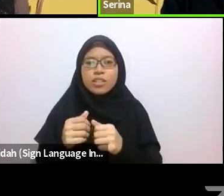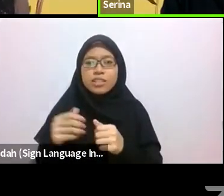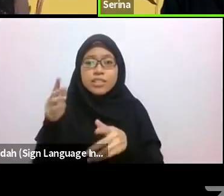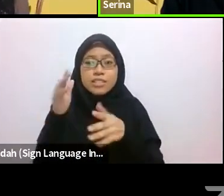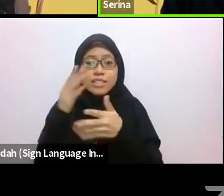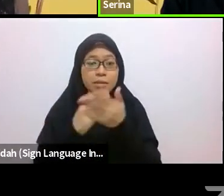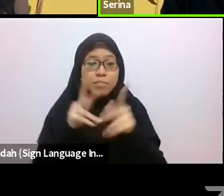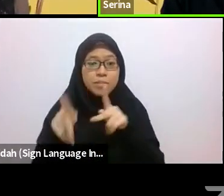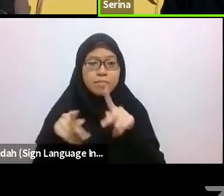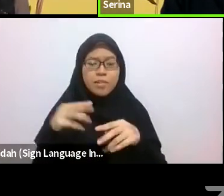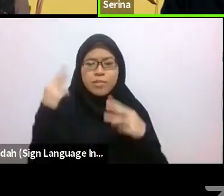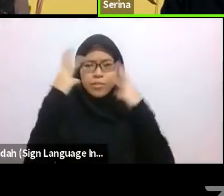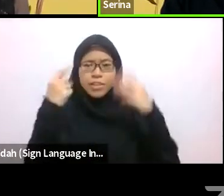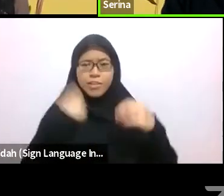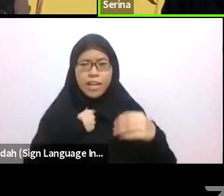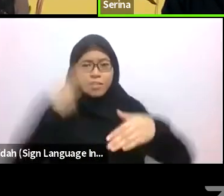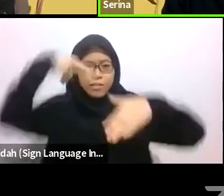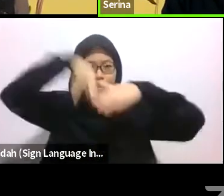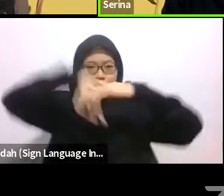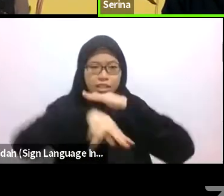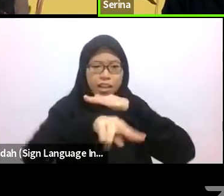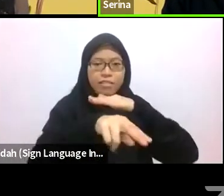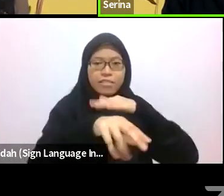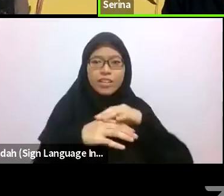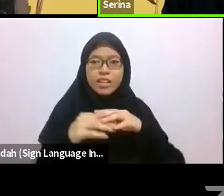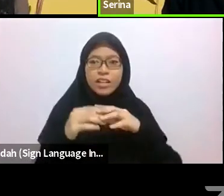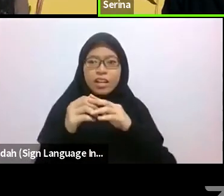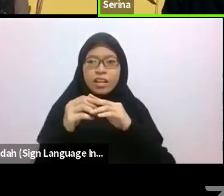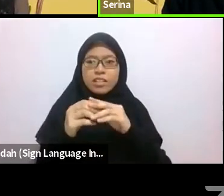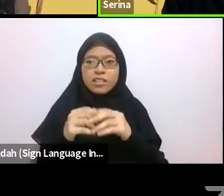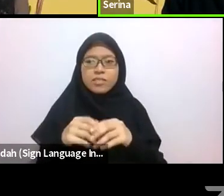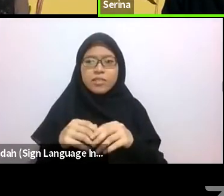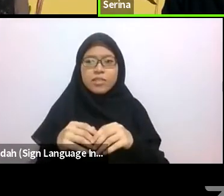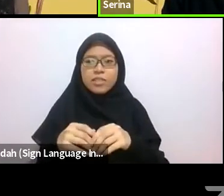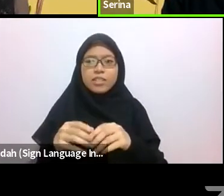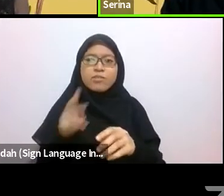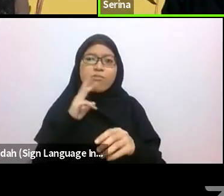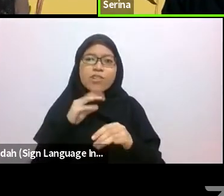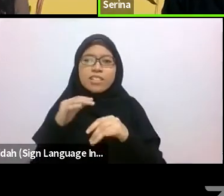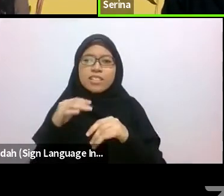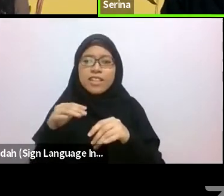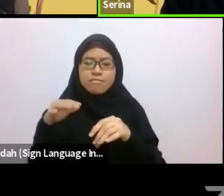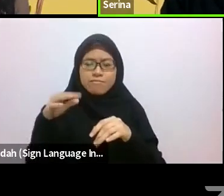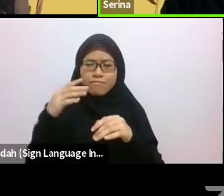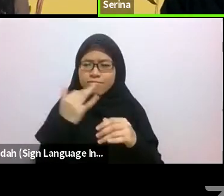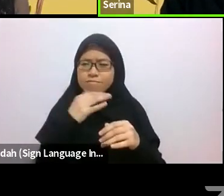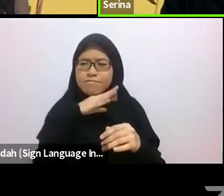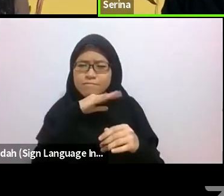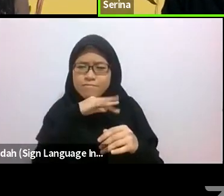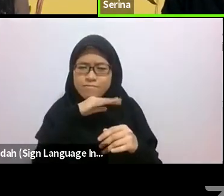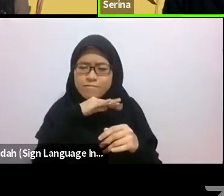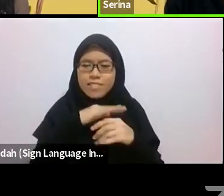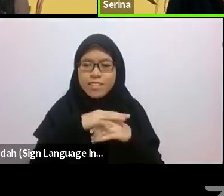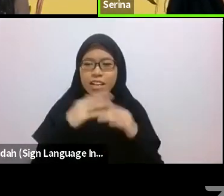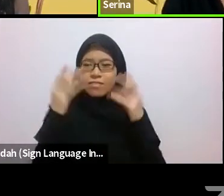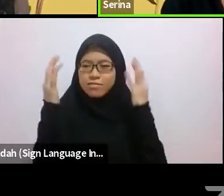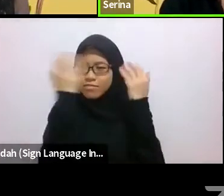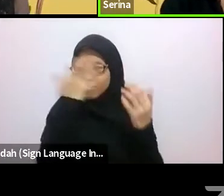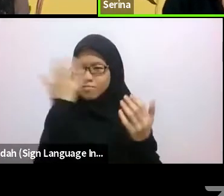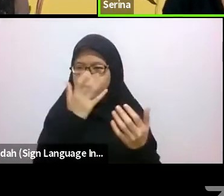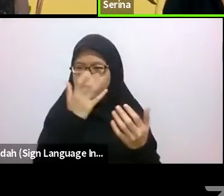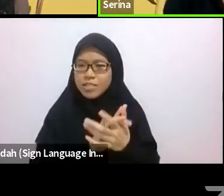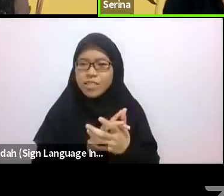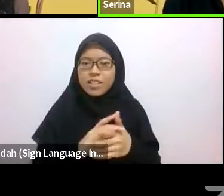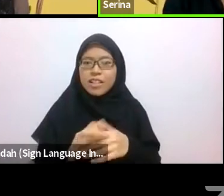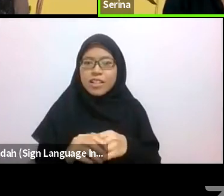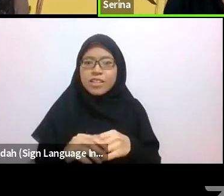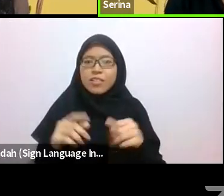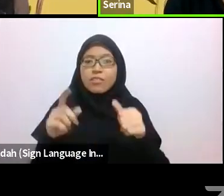The fishermen marvel at my excitement at seeing creatures they always see but never knew were special, and seem to have taken on more responsibility in cajoling others to fish more sustainably.